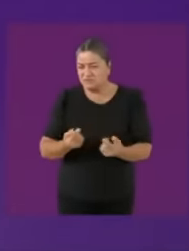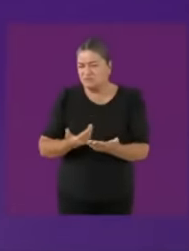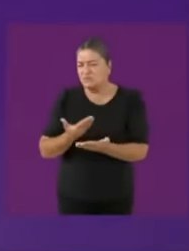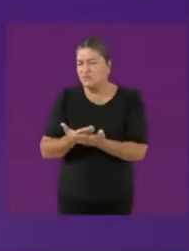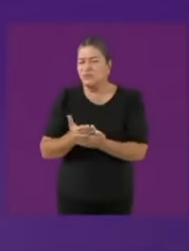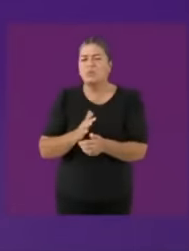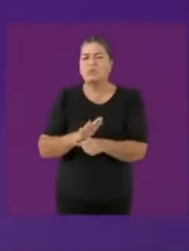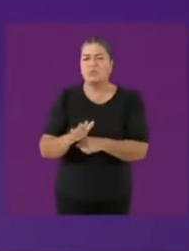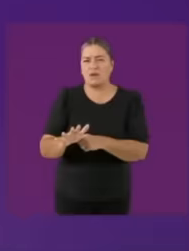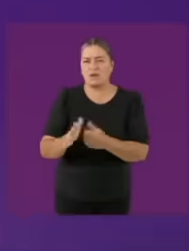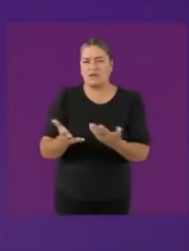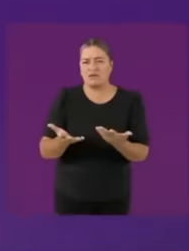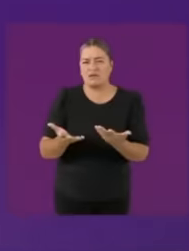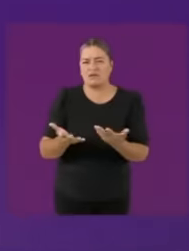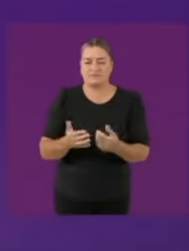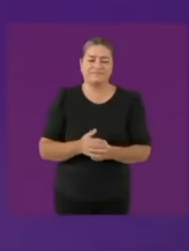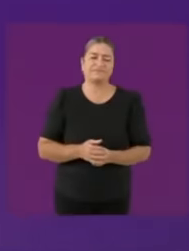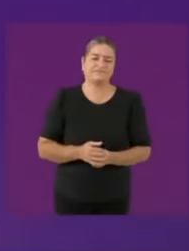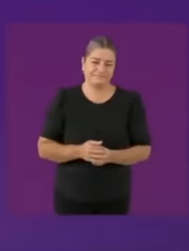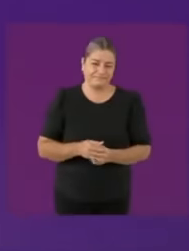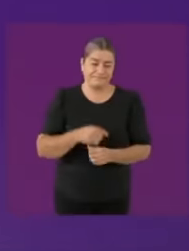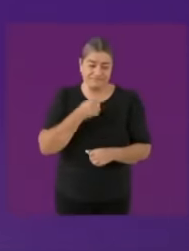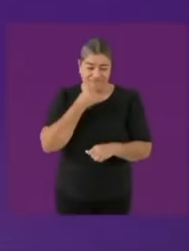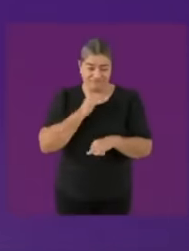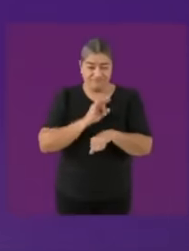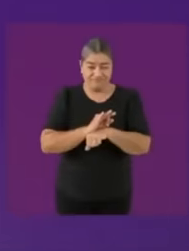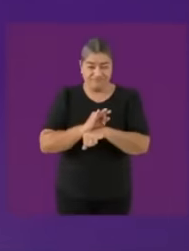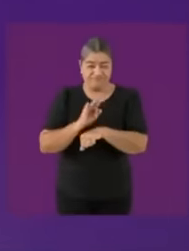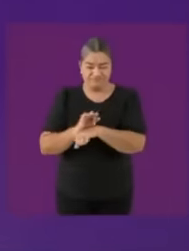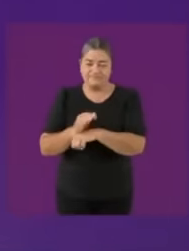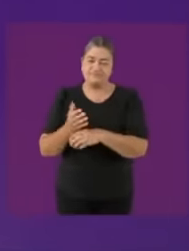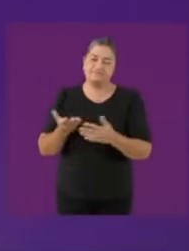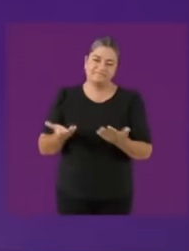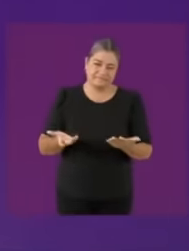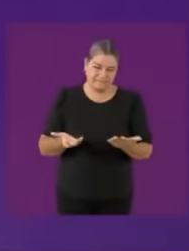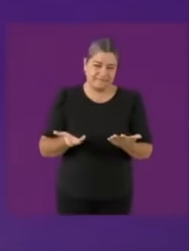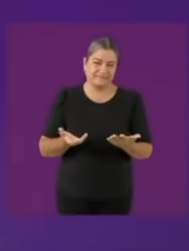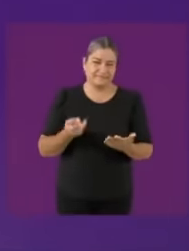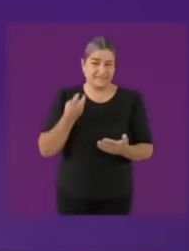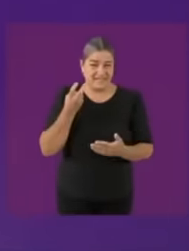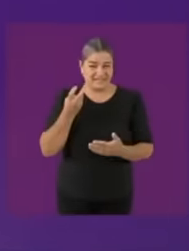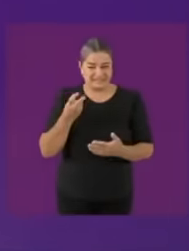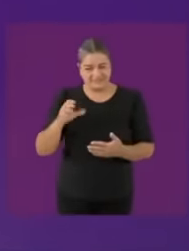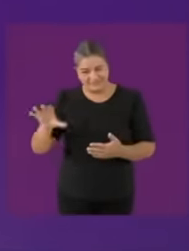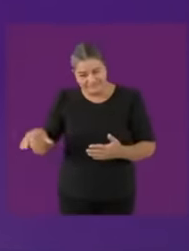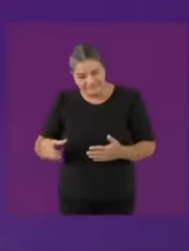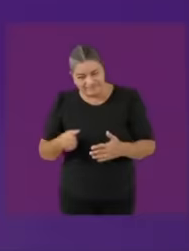making is to strengthen them in school and in initial education and that